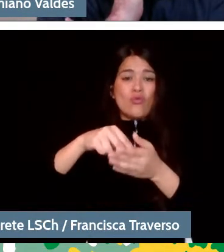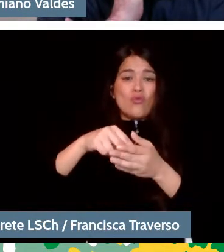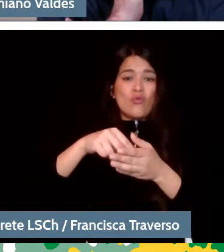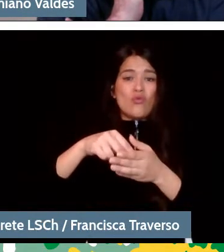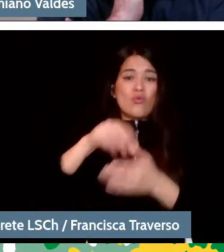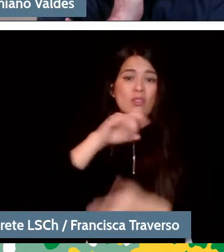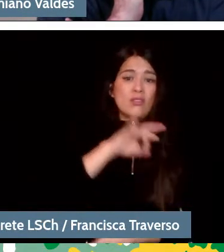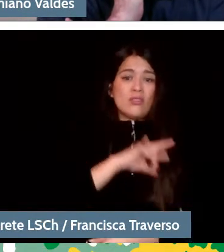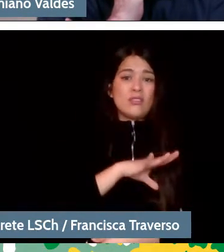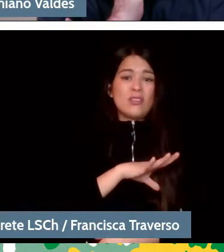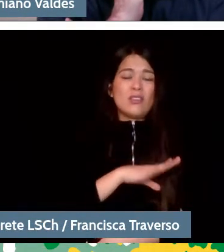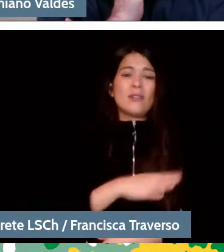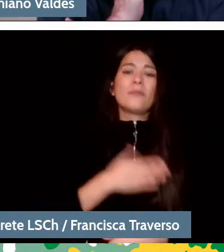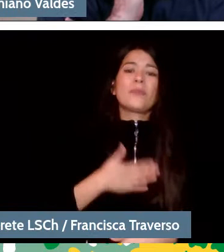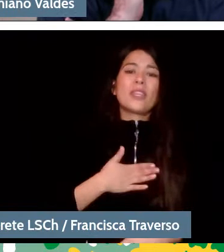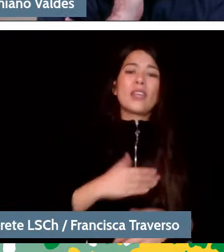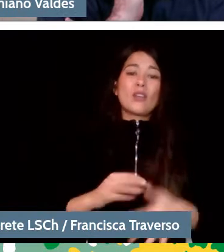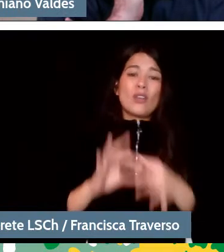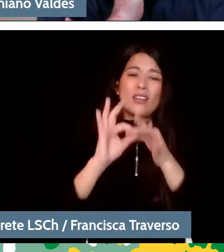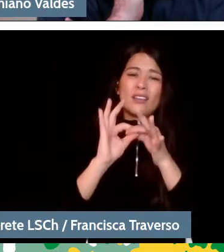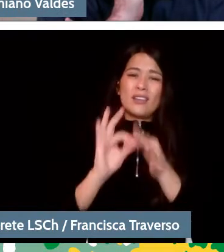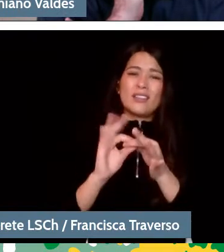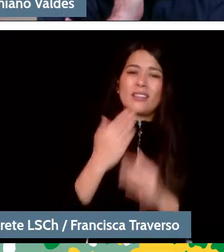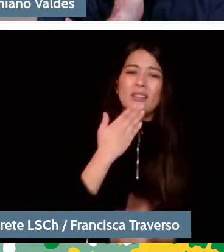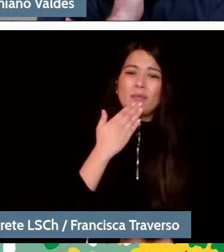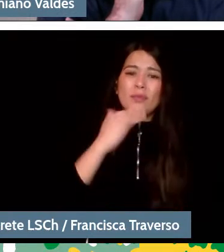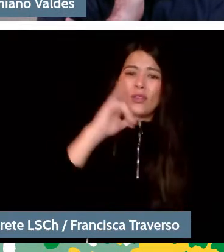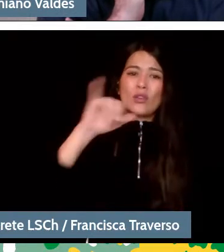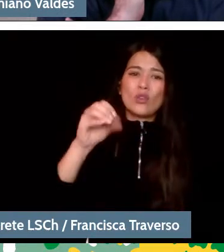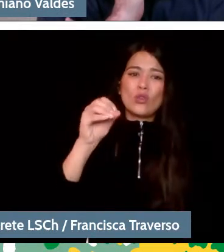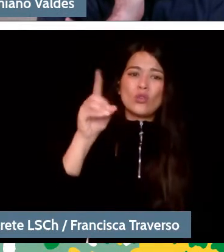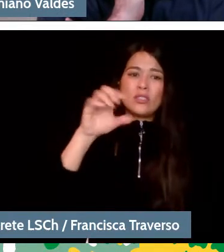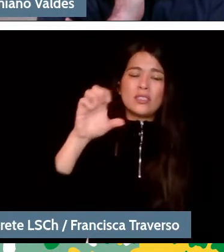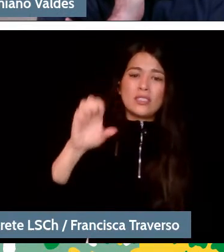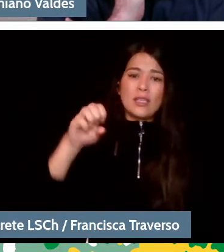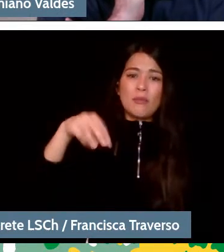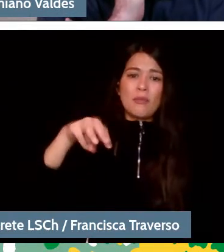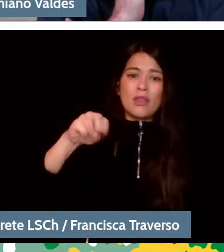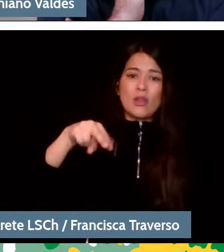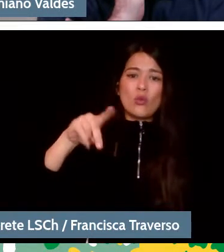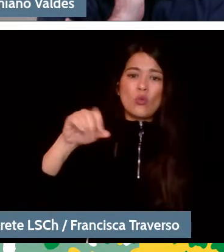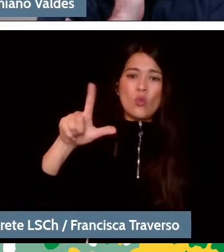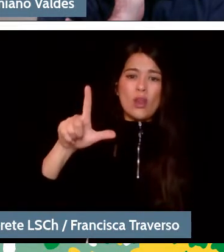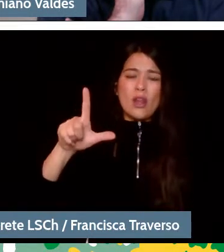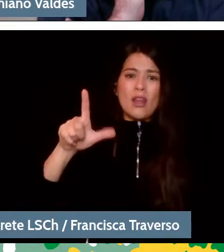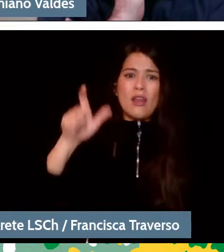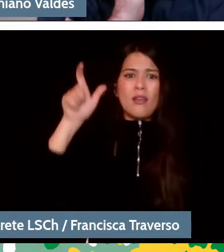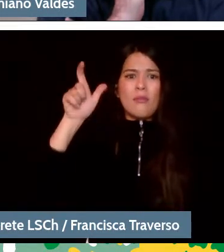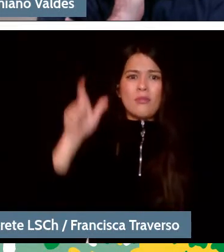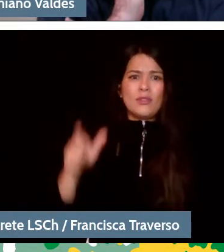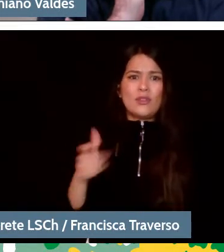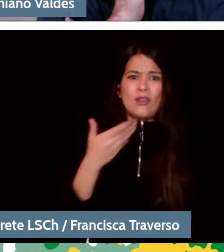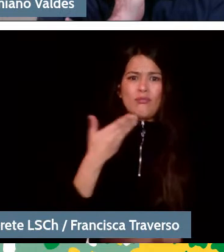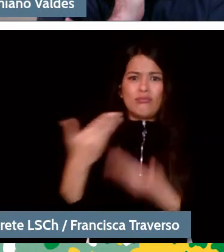I also want to thank Jose Manuel because he has been an interlocutor at the level of the master.